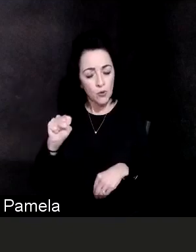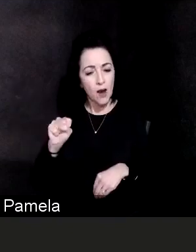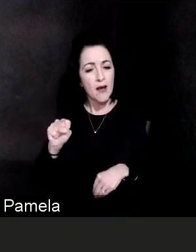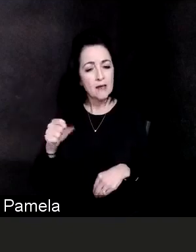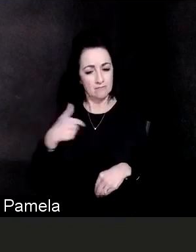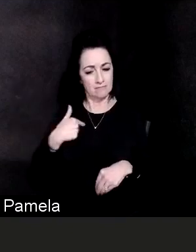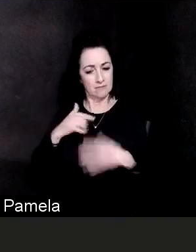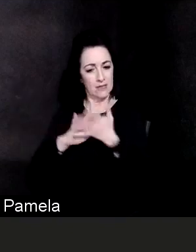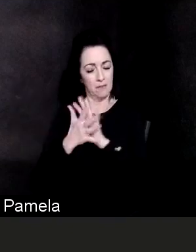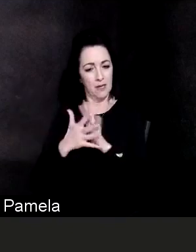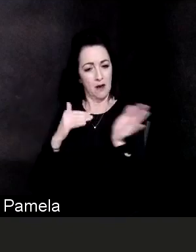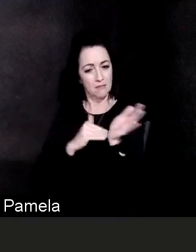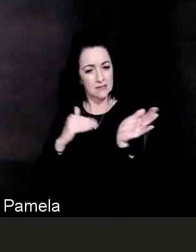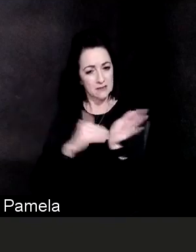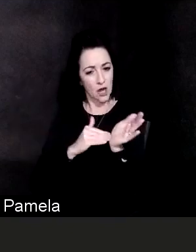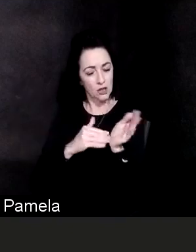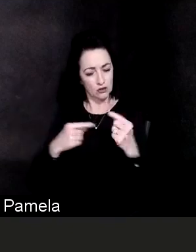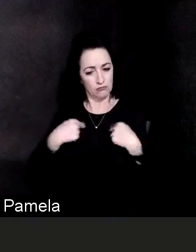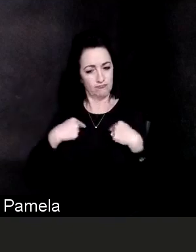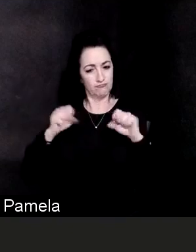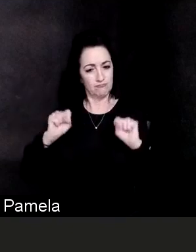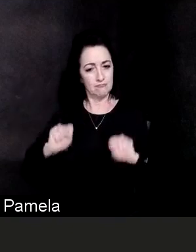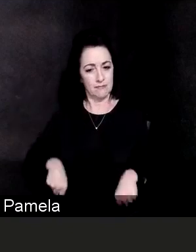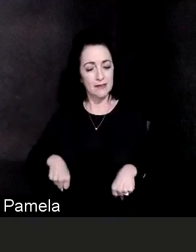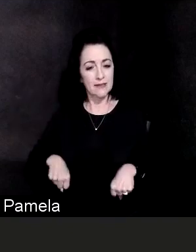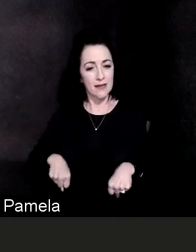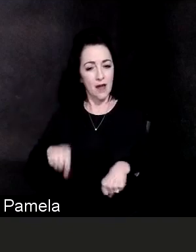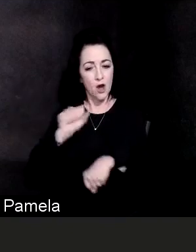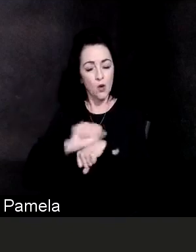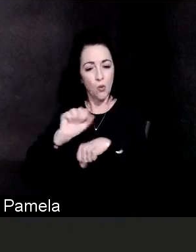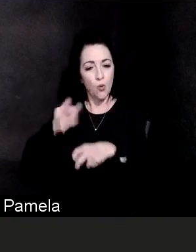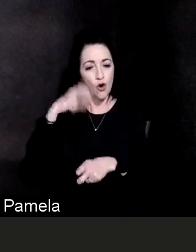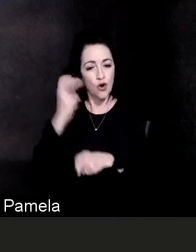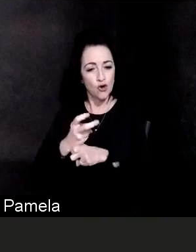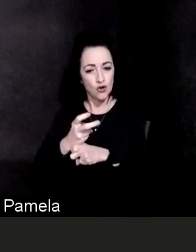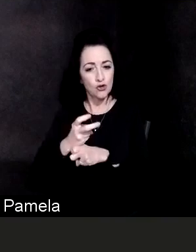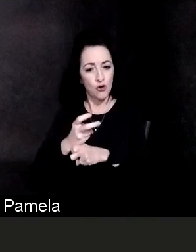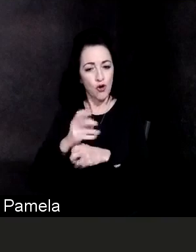And so, you know, I need you now, to recognize